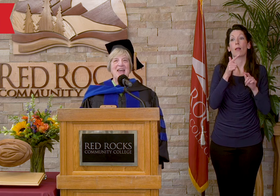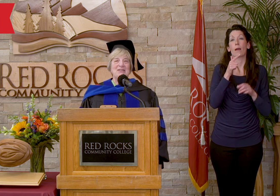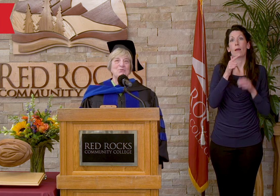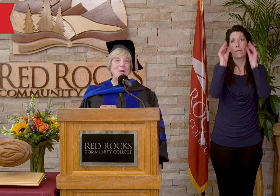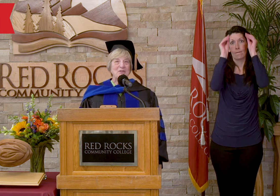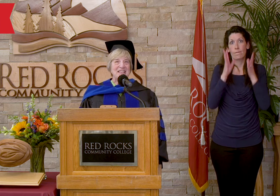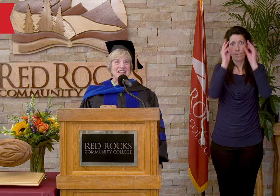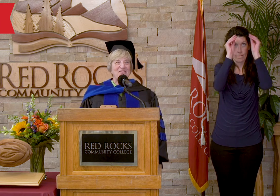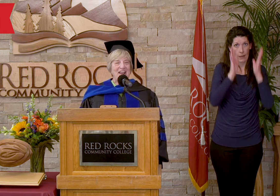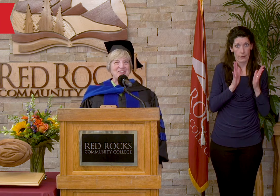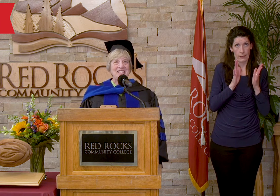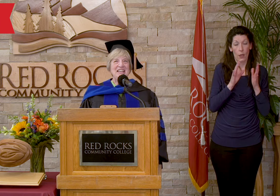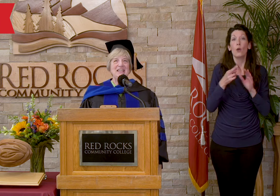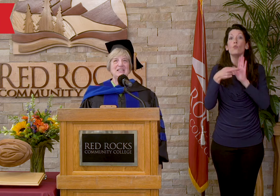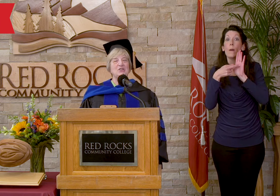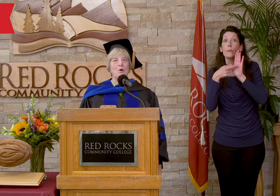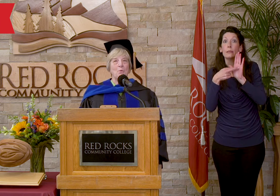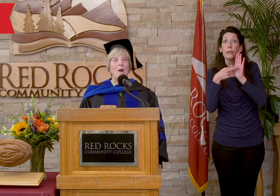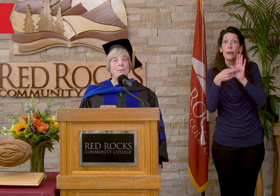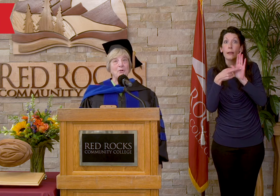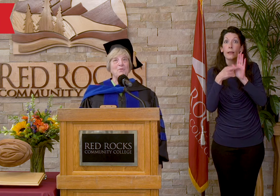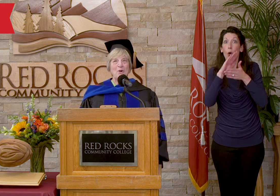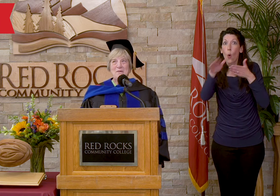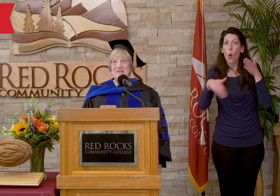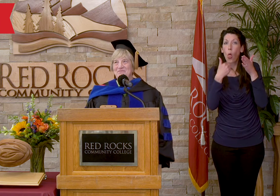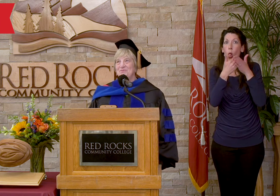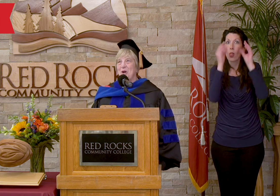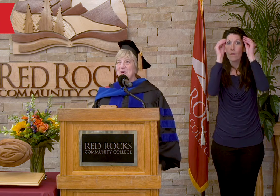And representing the faculty is Robert Roman, Robert.